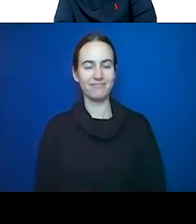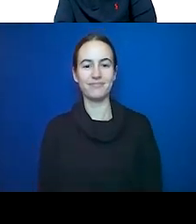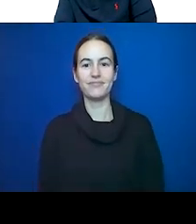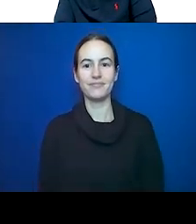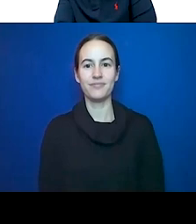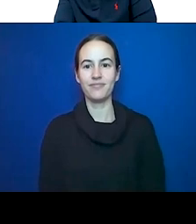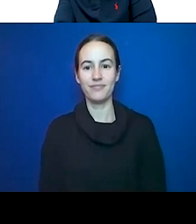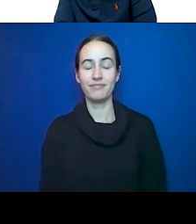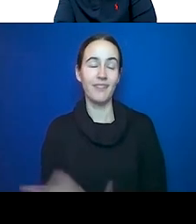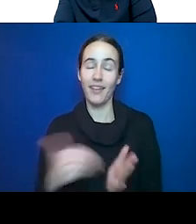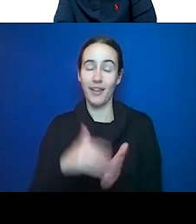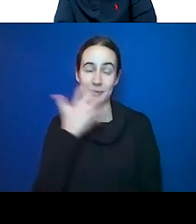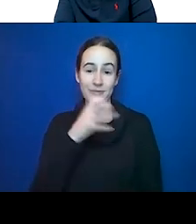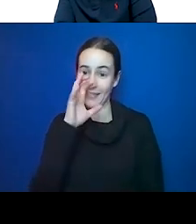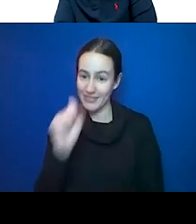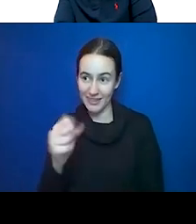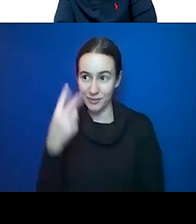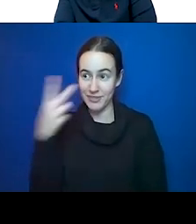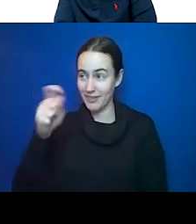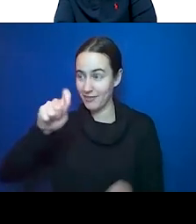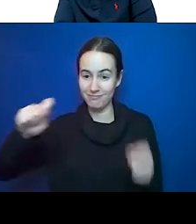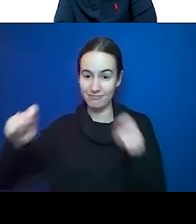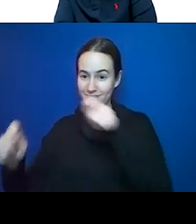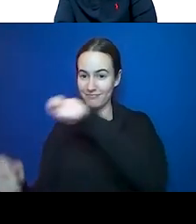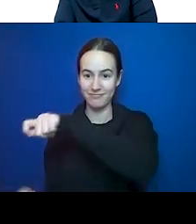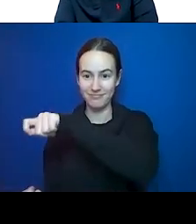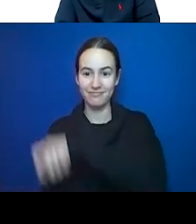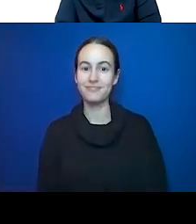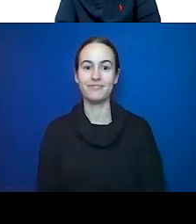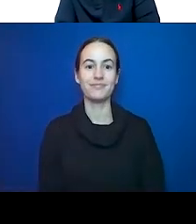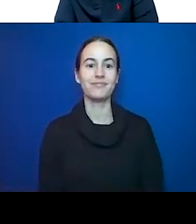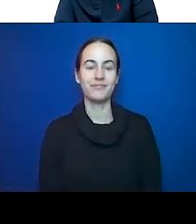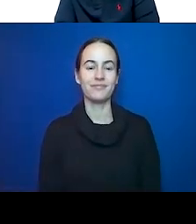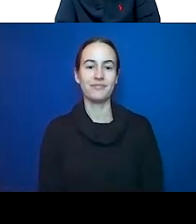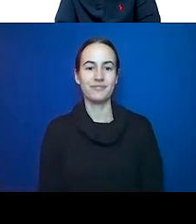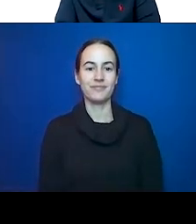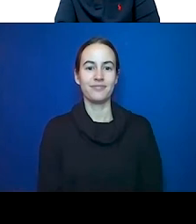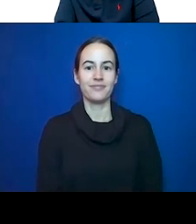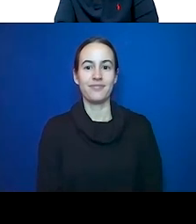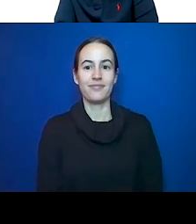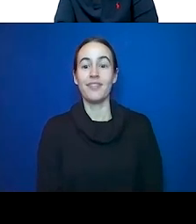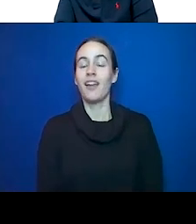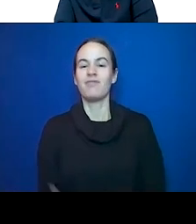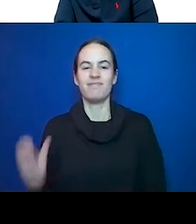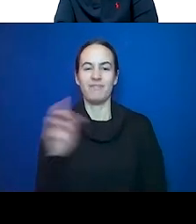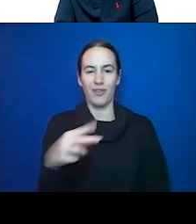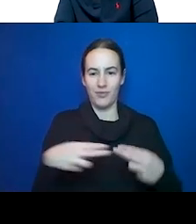fascinating process. Getting back to this again, reiterating